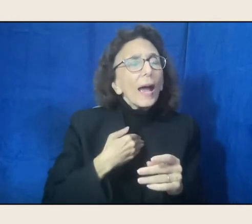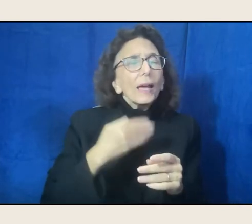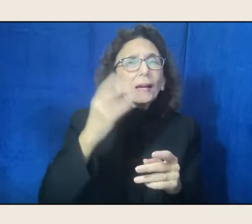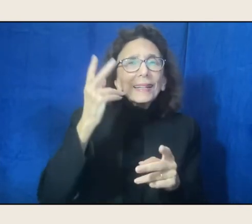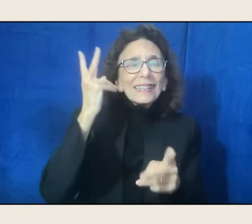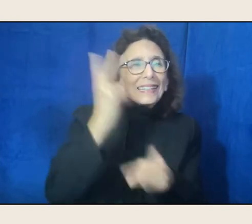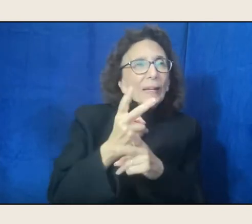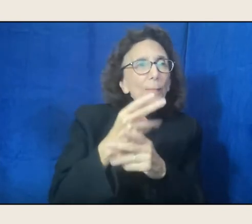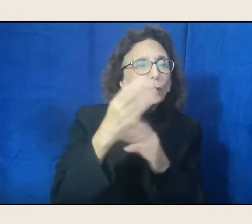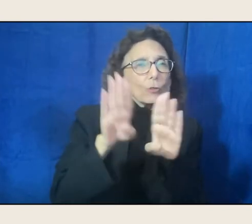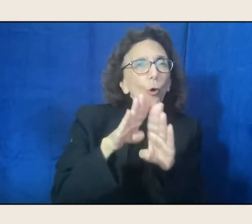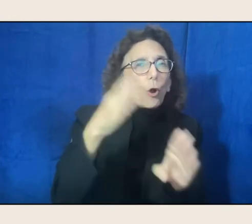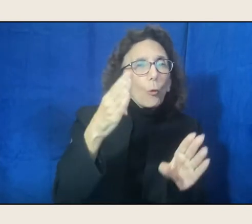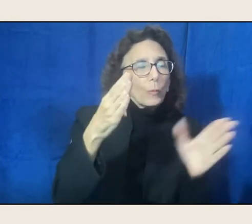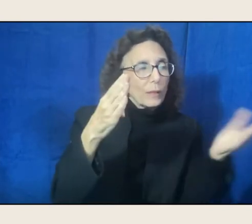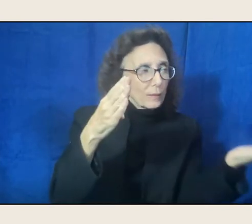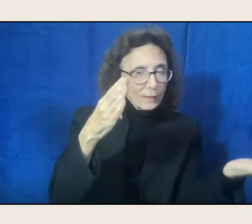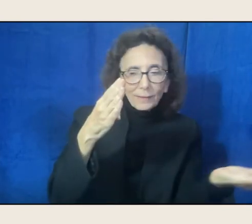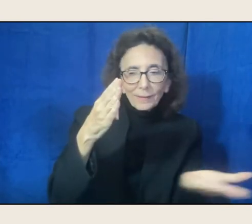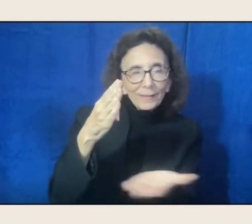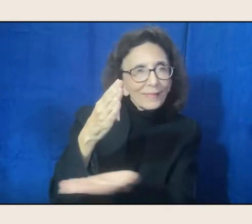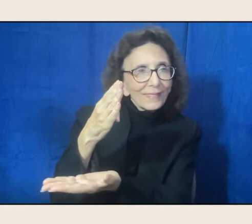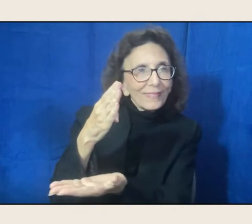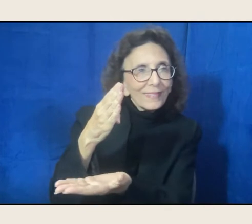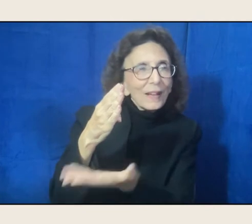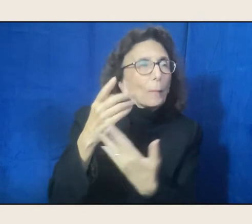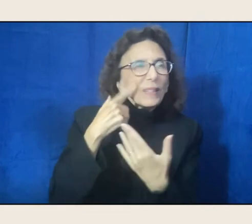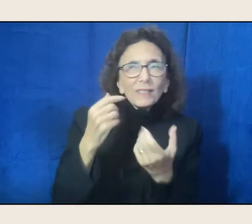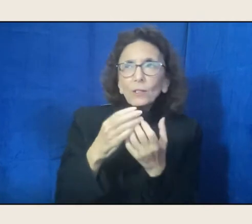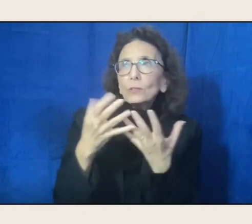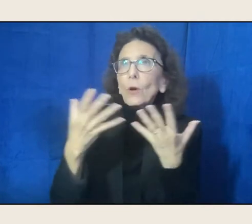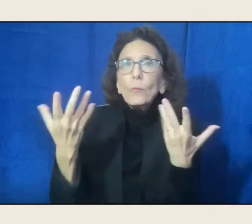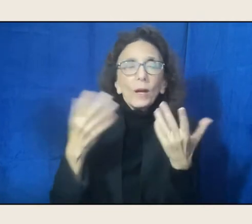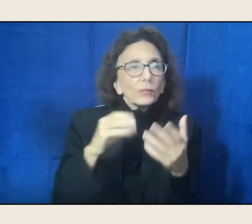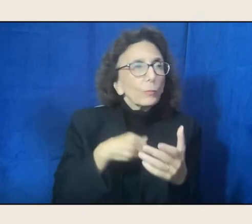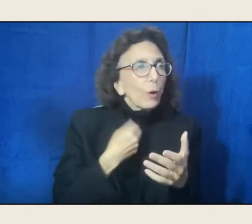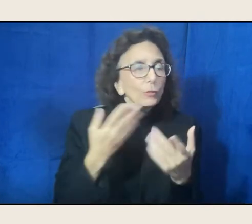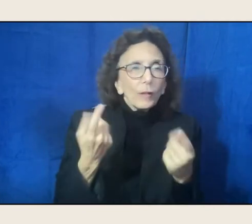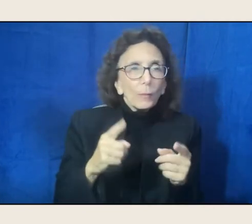Because there's all kinds of poetry going on, there was before and during this pandemic,